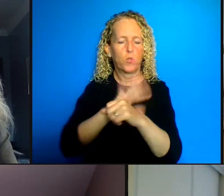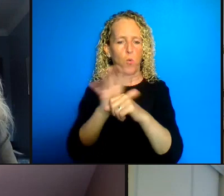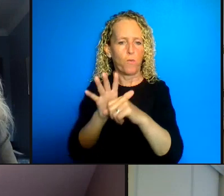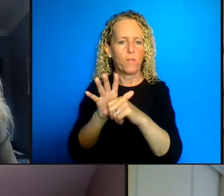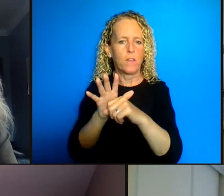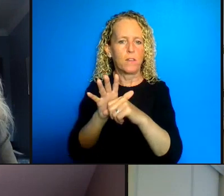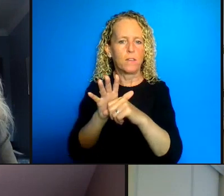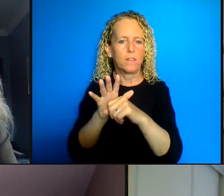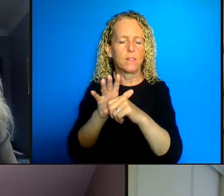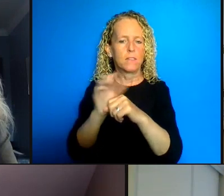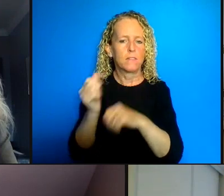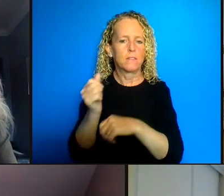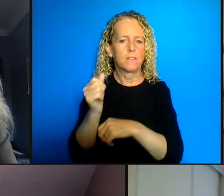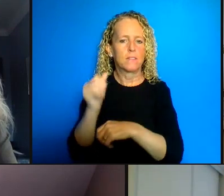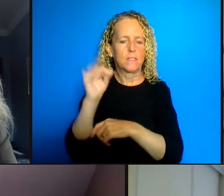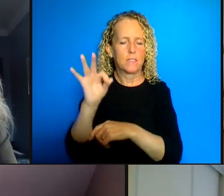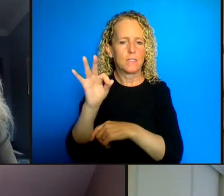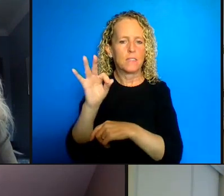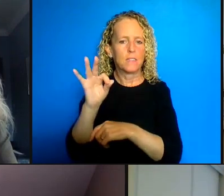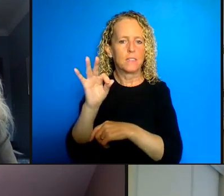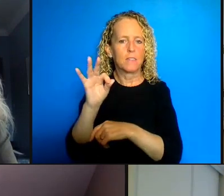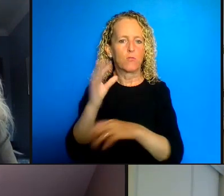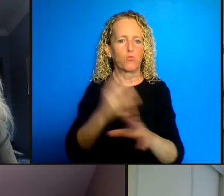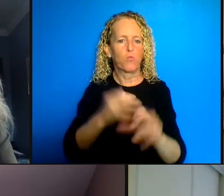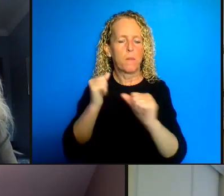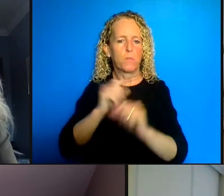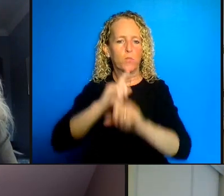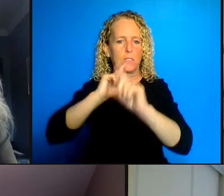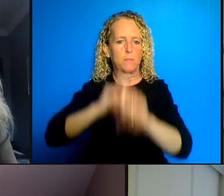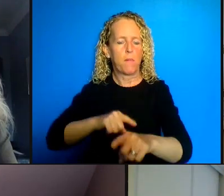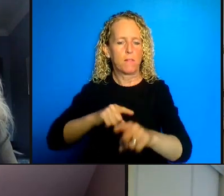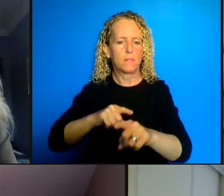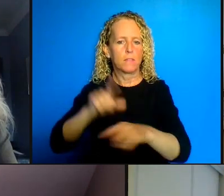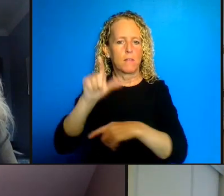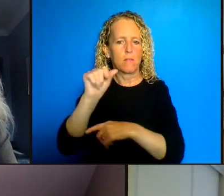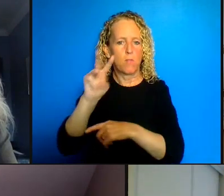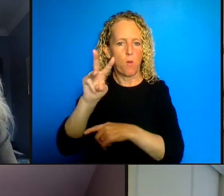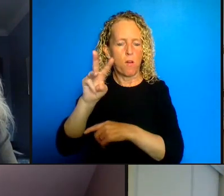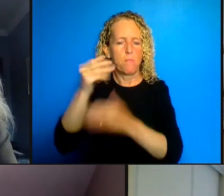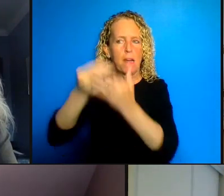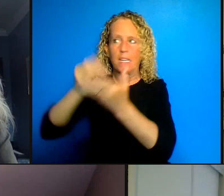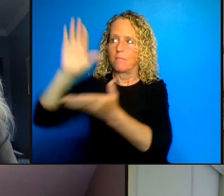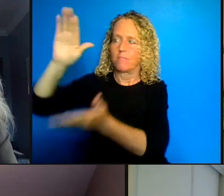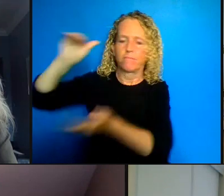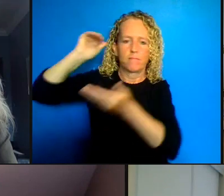on health law and policy interventions to generate a more efficient effective